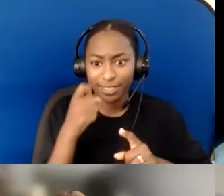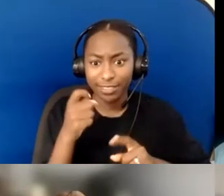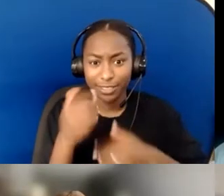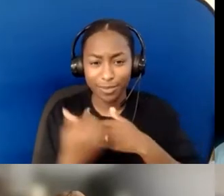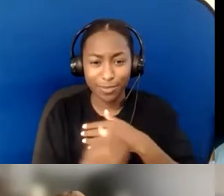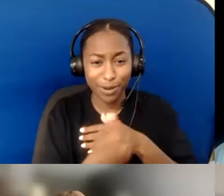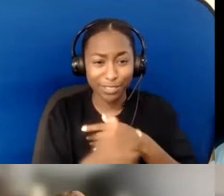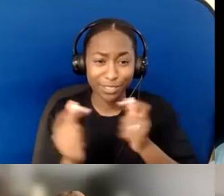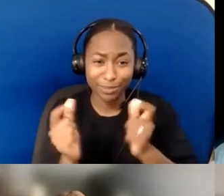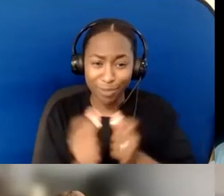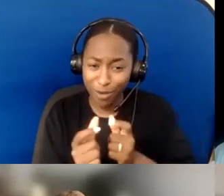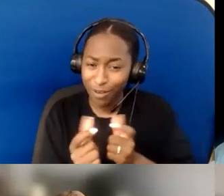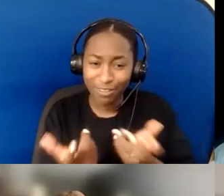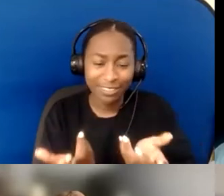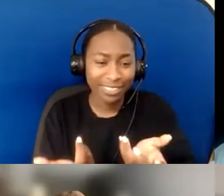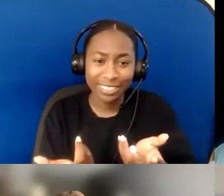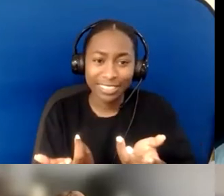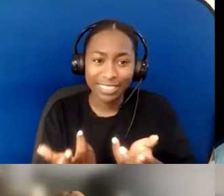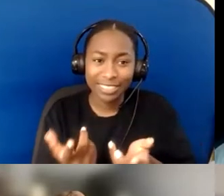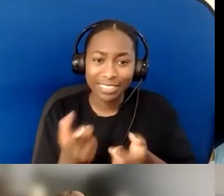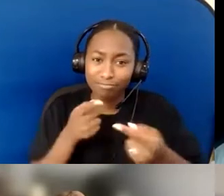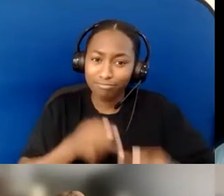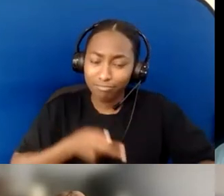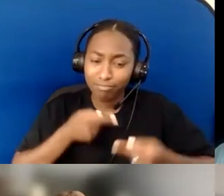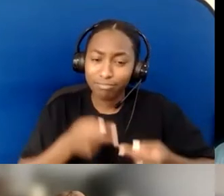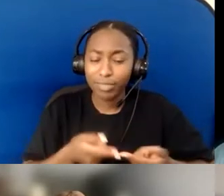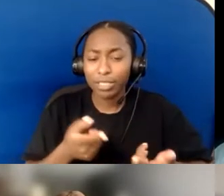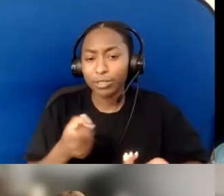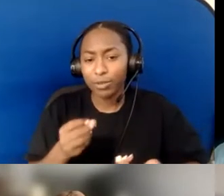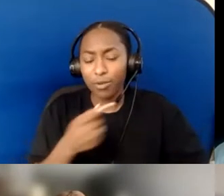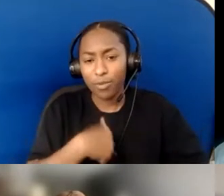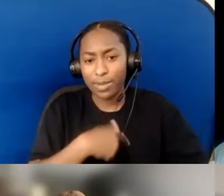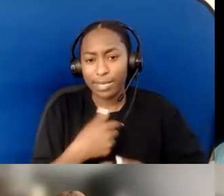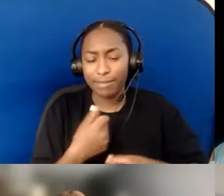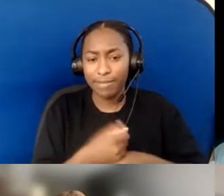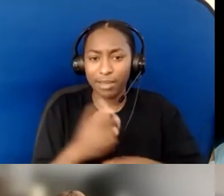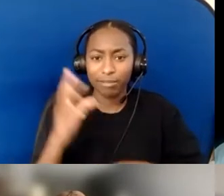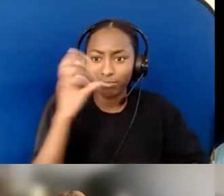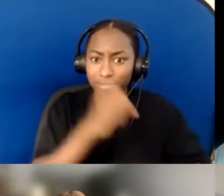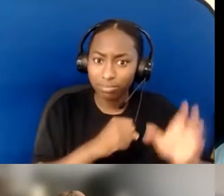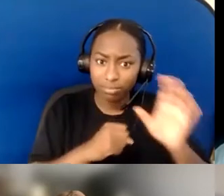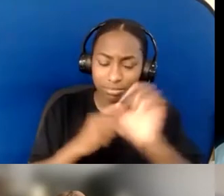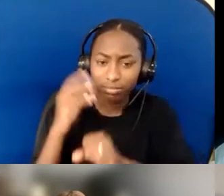to be embracing of everyone as a co-laborer.